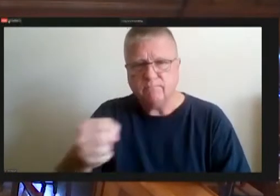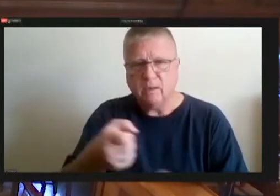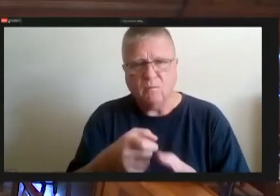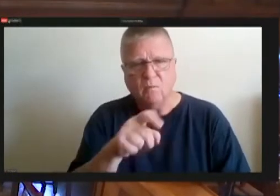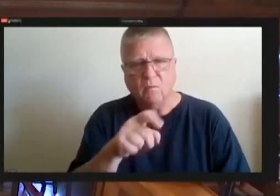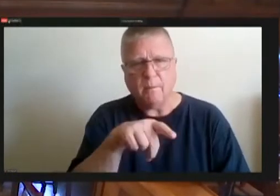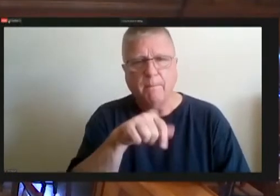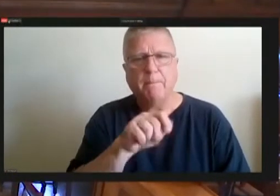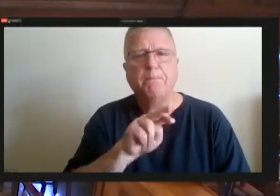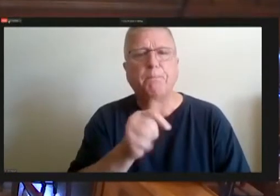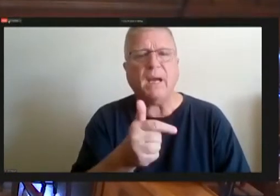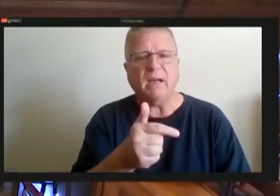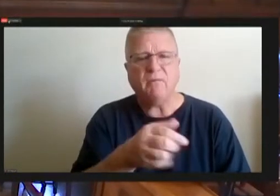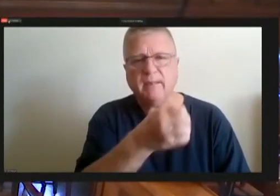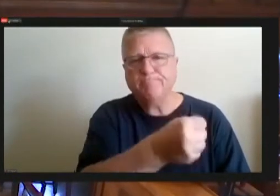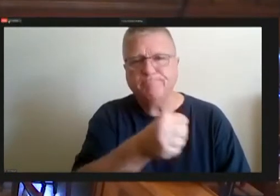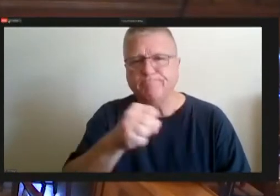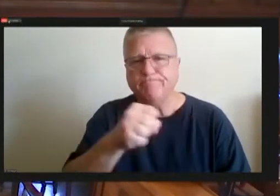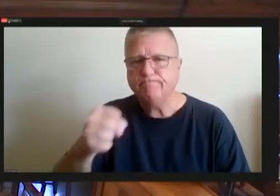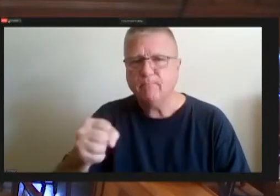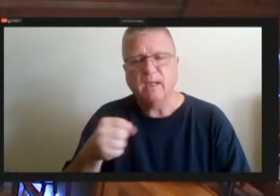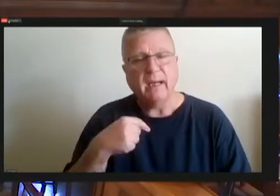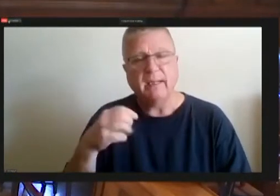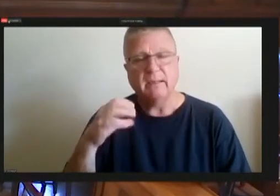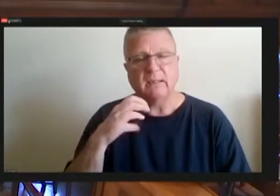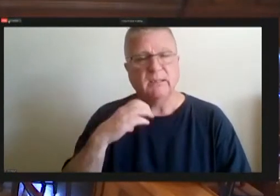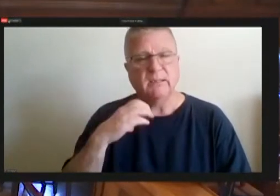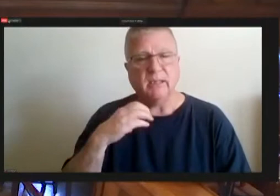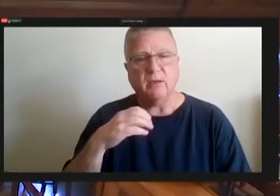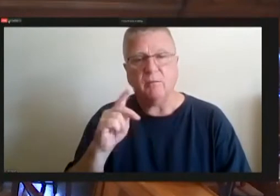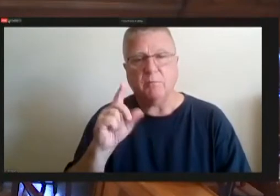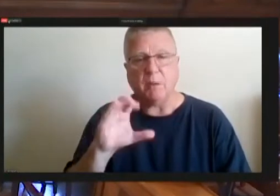Just as chair of public safety, you know the this is the number one request that I got